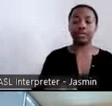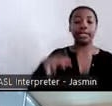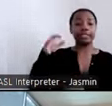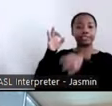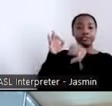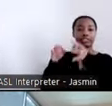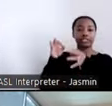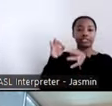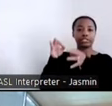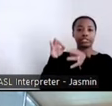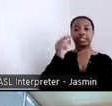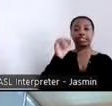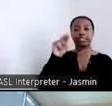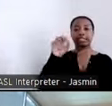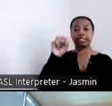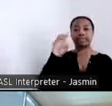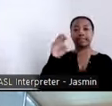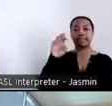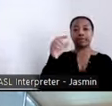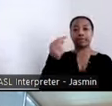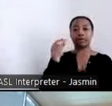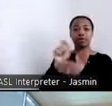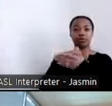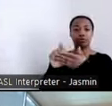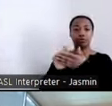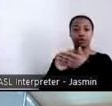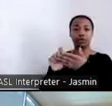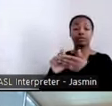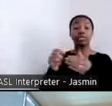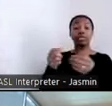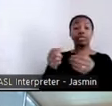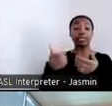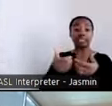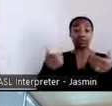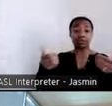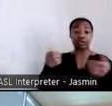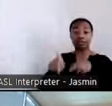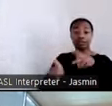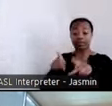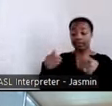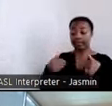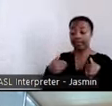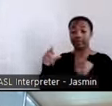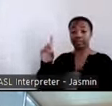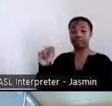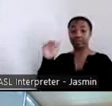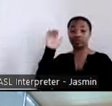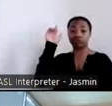"Segregating people with disabilities really severely diminishes [their] everyday life